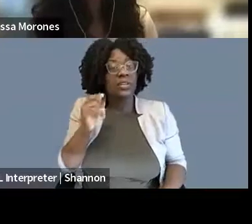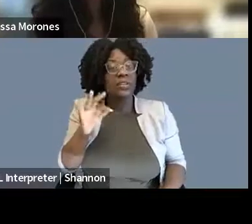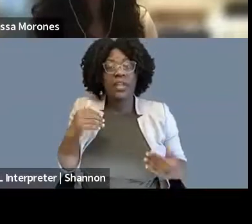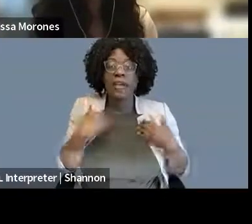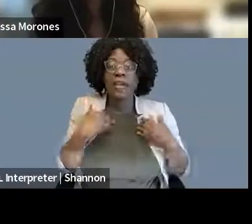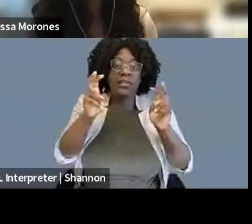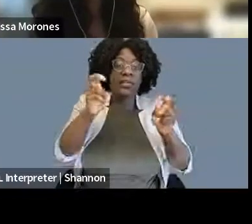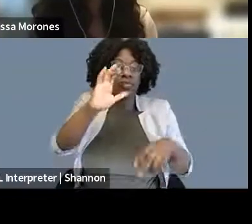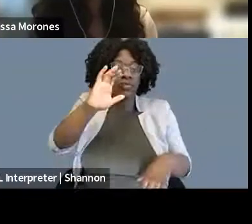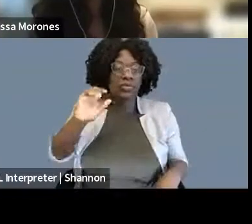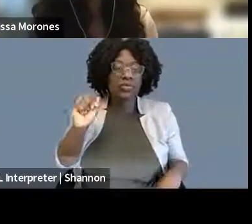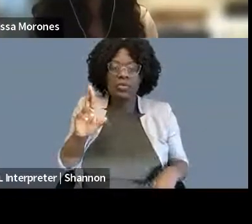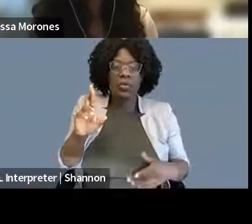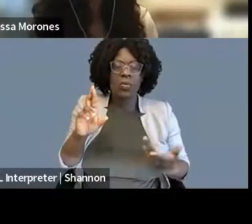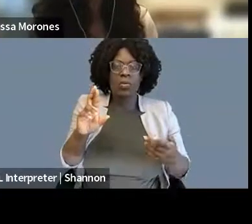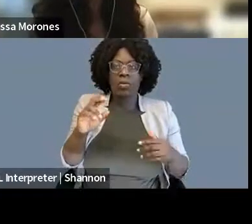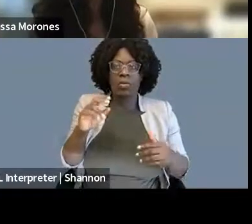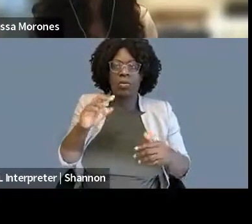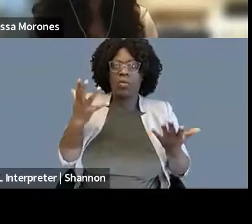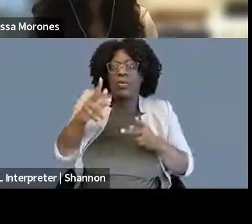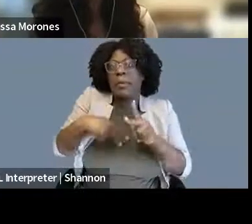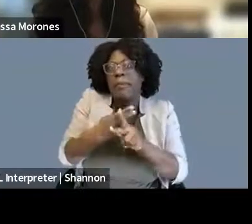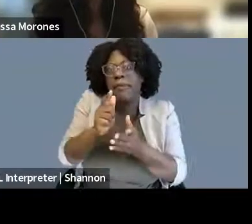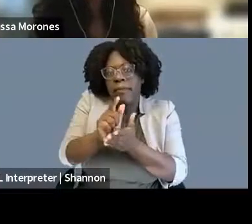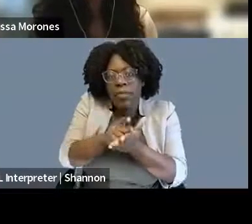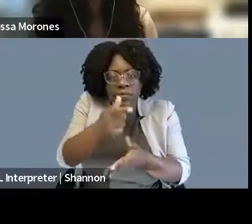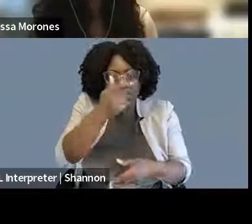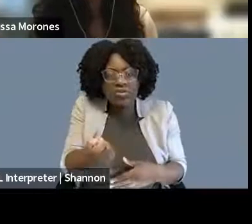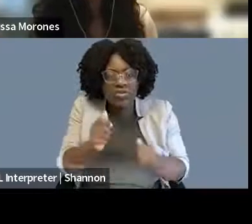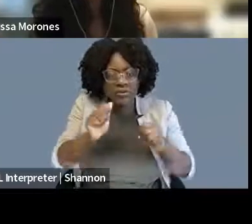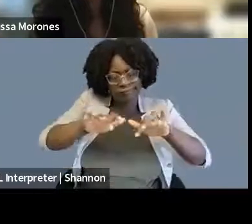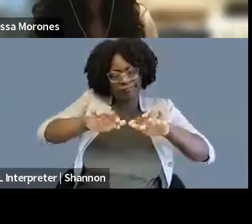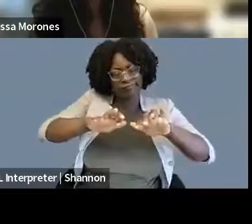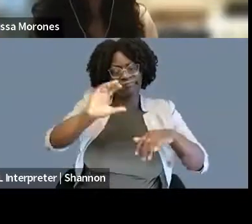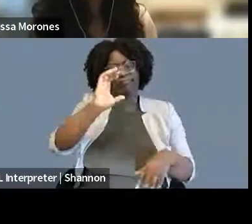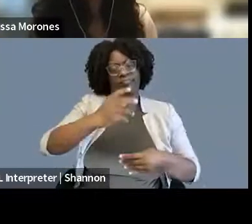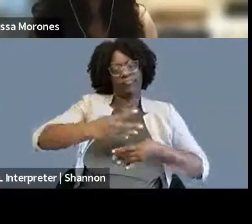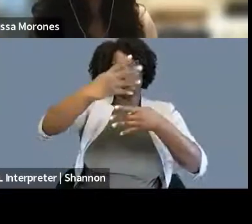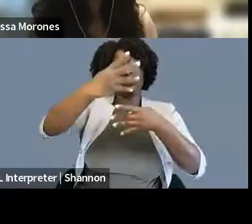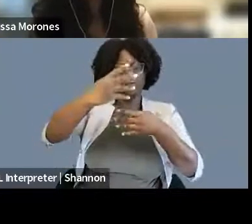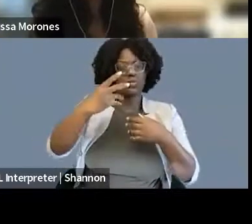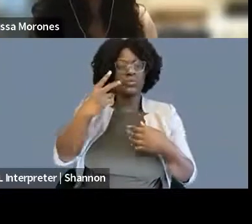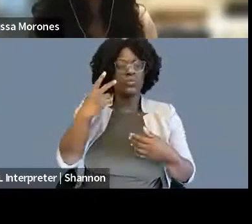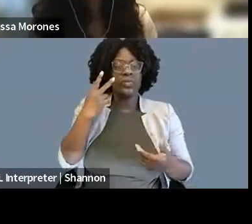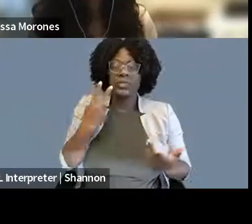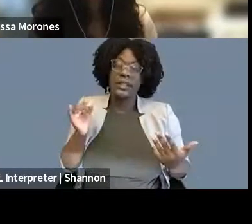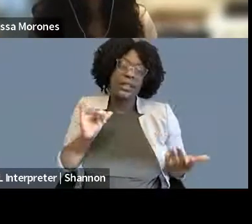for the kinds of like law that you might be interested in, whether it's, you know, you could look at like freedom of information, whatever the local freedom